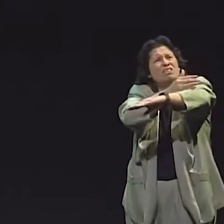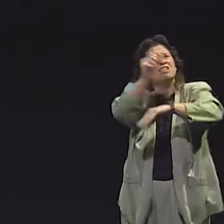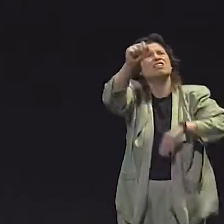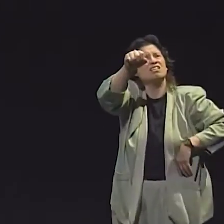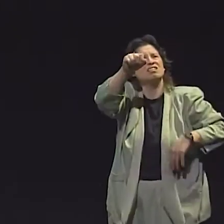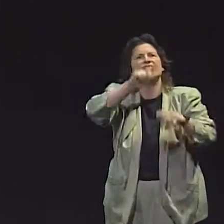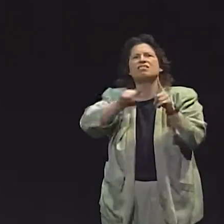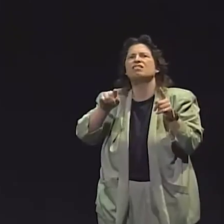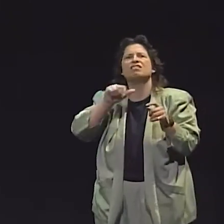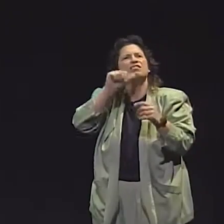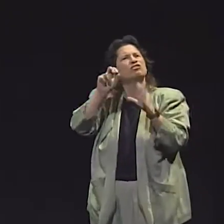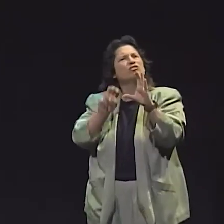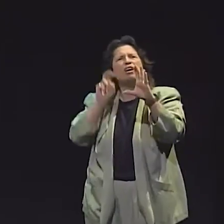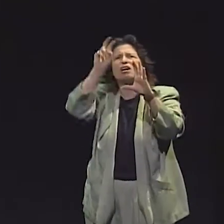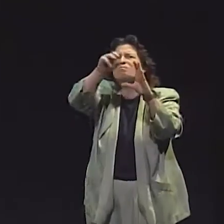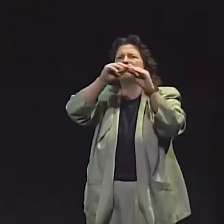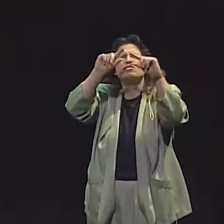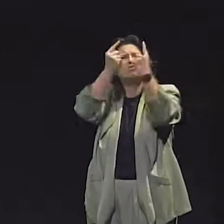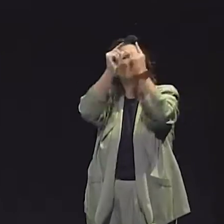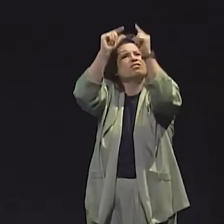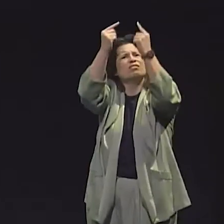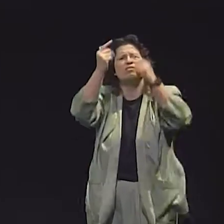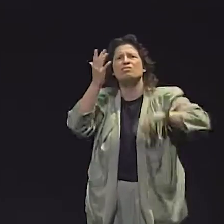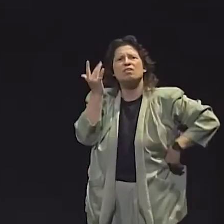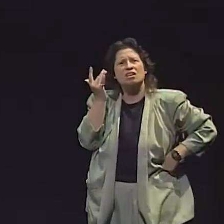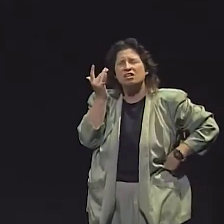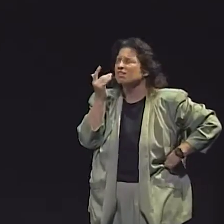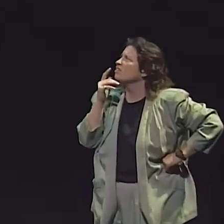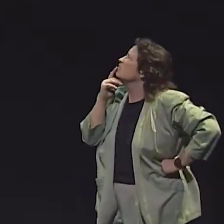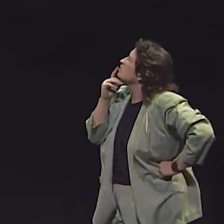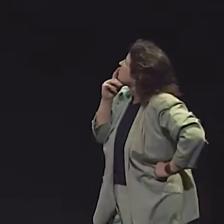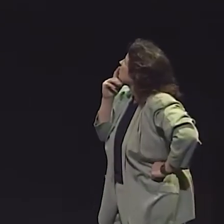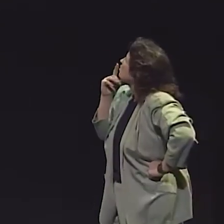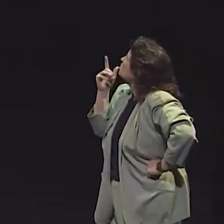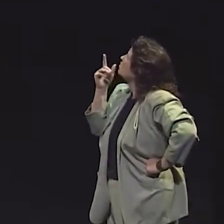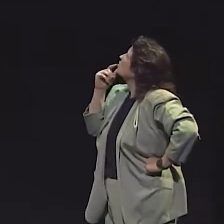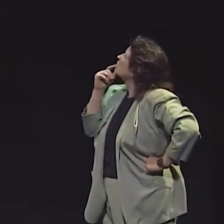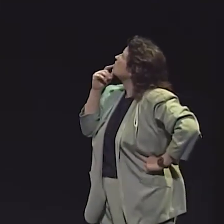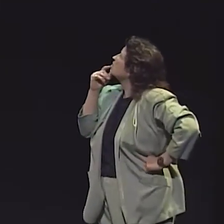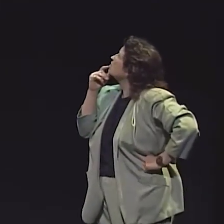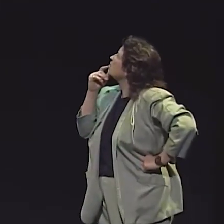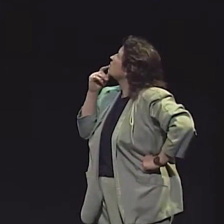BUT B1 AND B3 SEEMED NOT TO IMPROVE THAT MUCH. THEY DID IMPROVE, YES, BUT THEY DIDN'T--